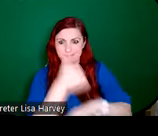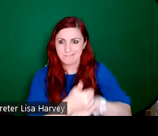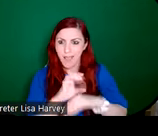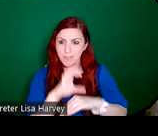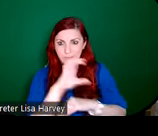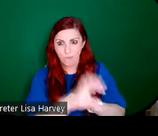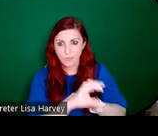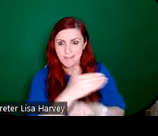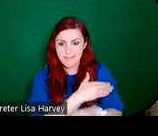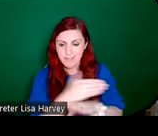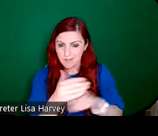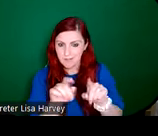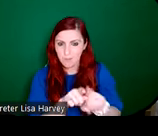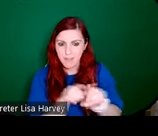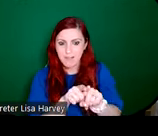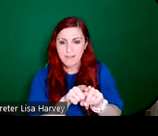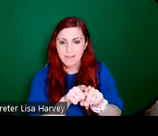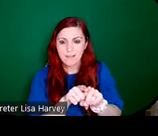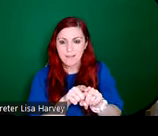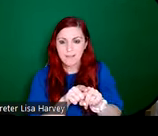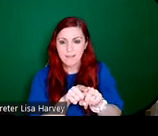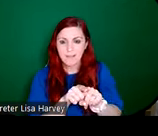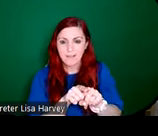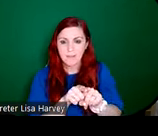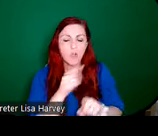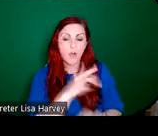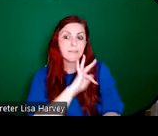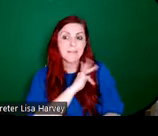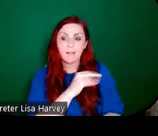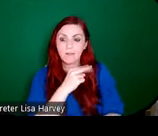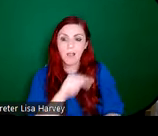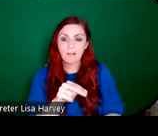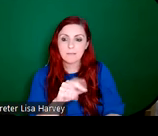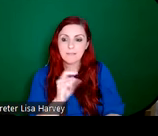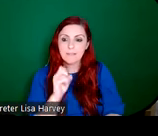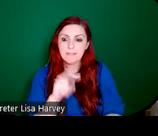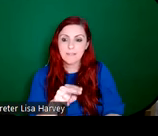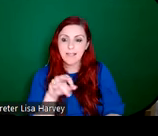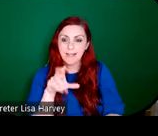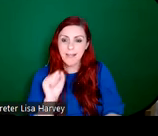the studio. But she wasn't a stained glass artist in the strictest sense, she